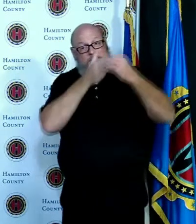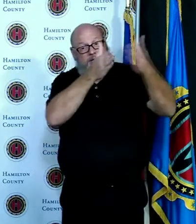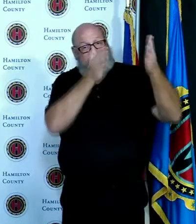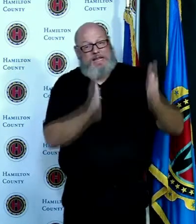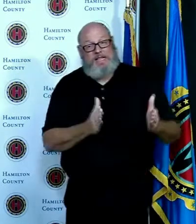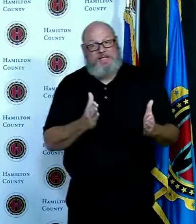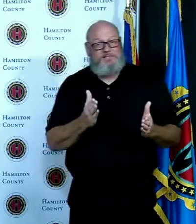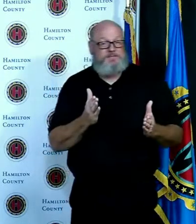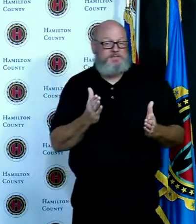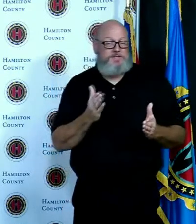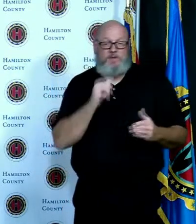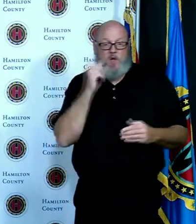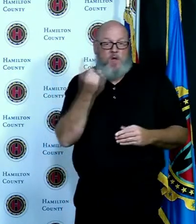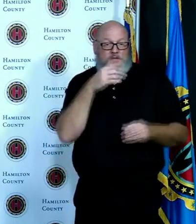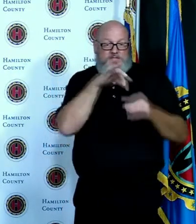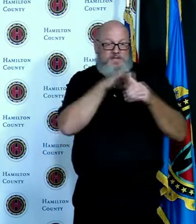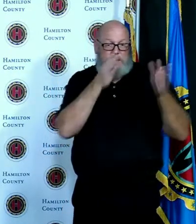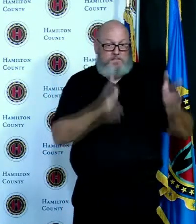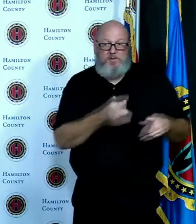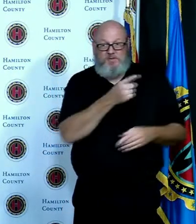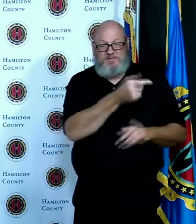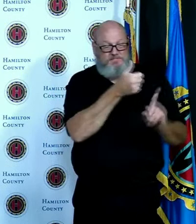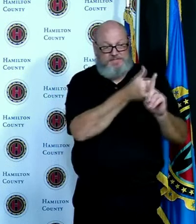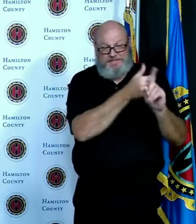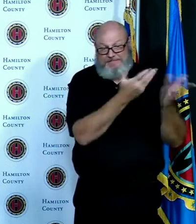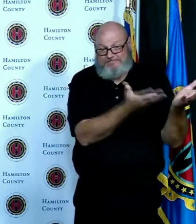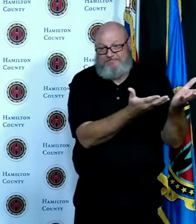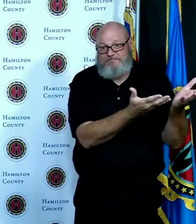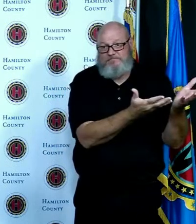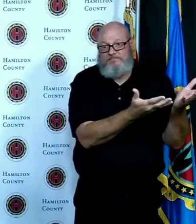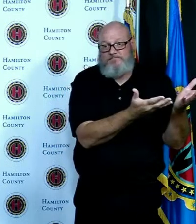in some of these communities maybe we can utilize them in our messaging